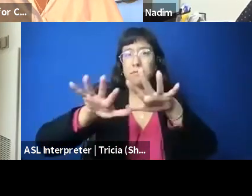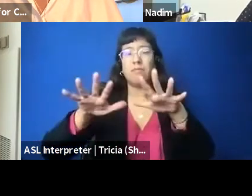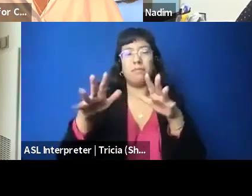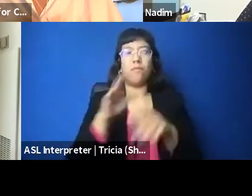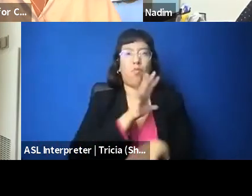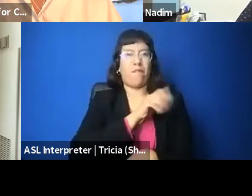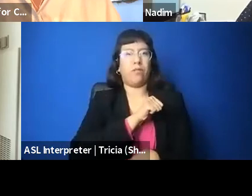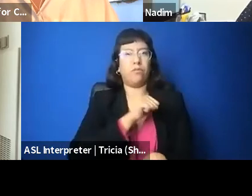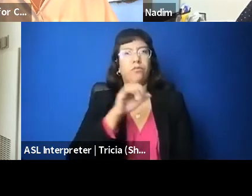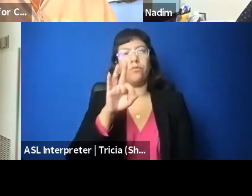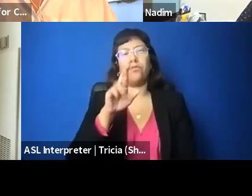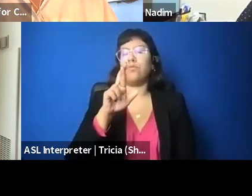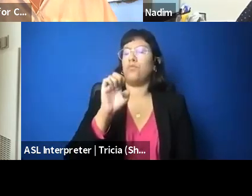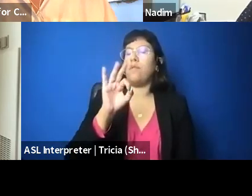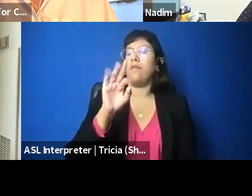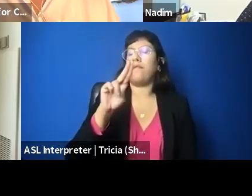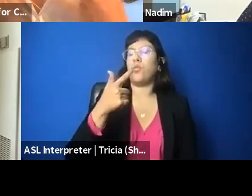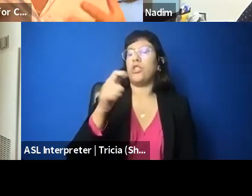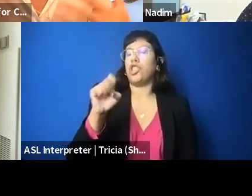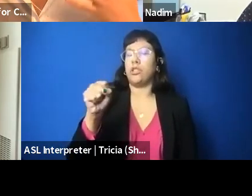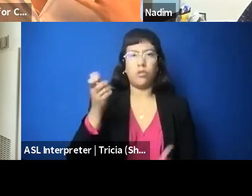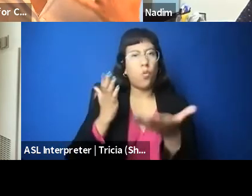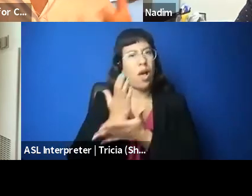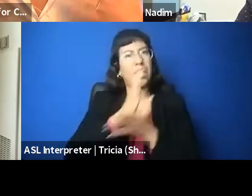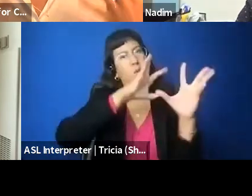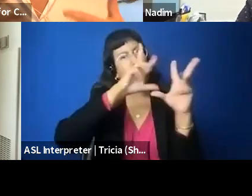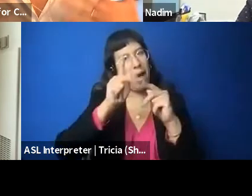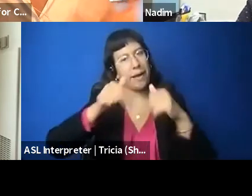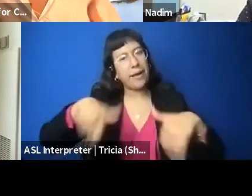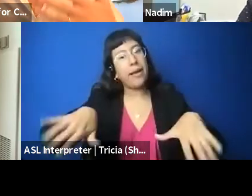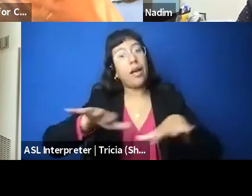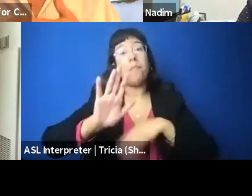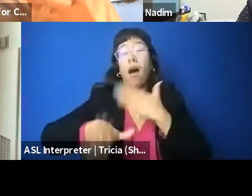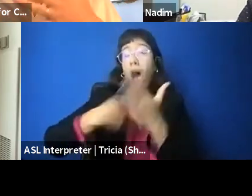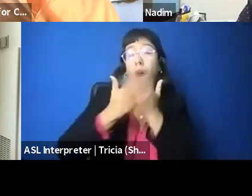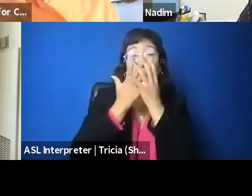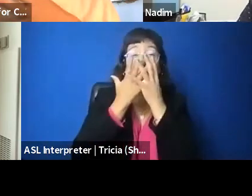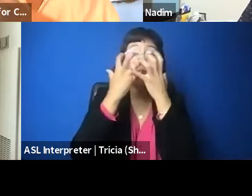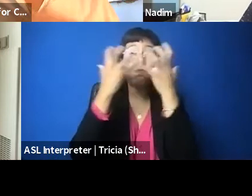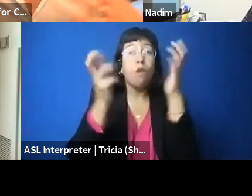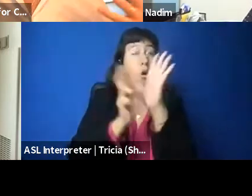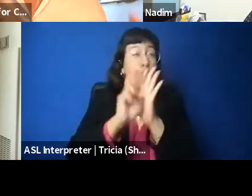and that some of those incendiary kites and balloons and rockets launched from Gaza into Israel